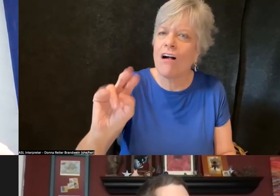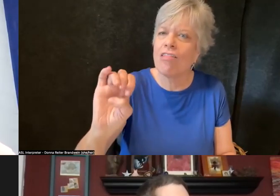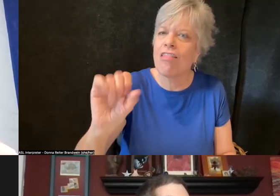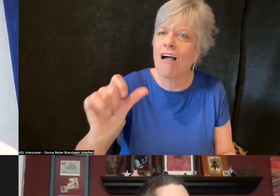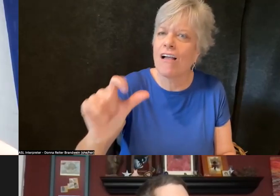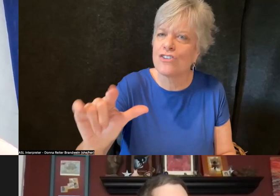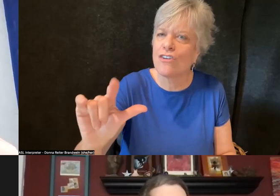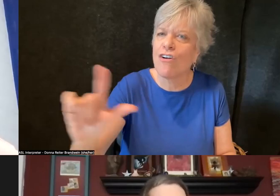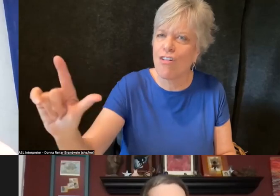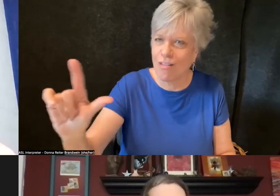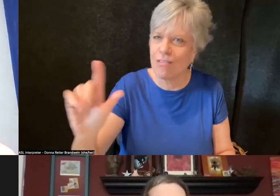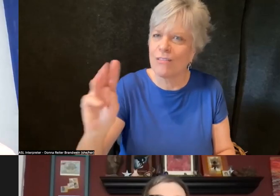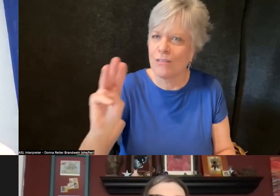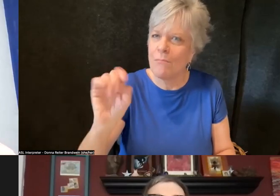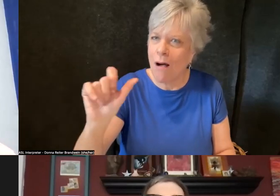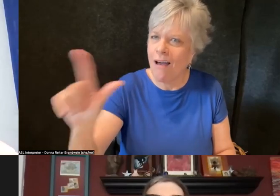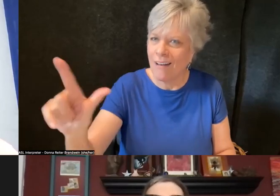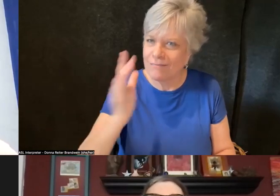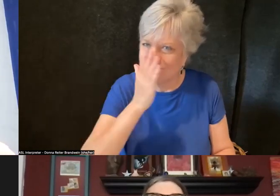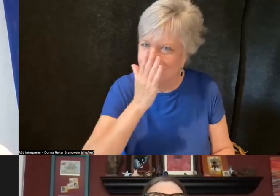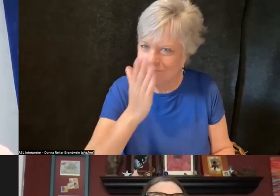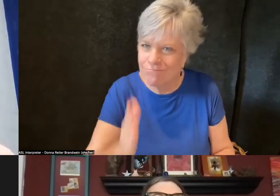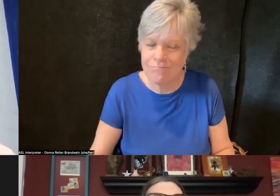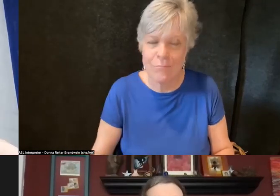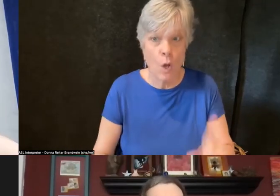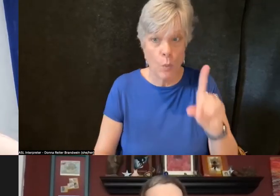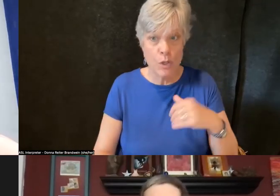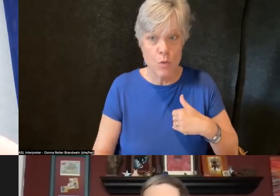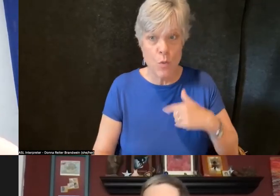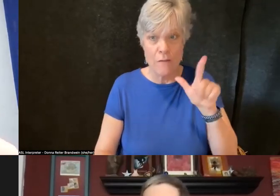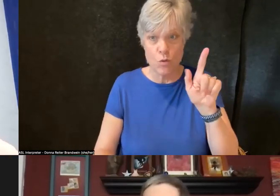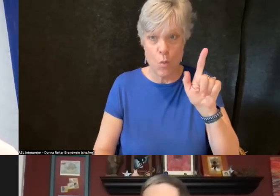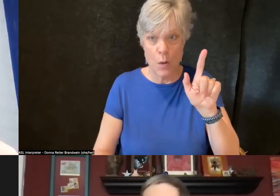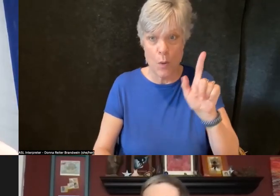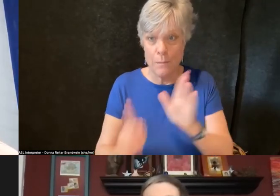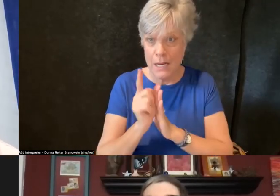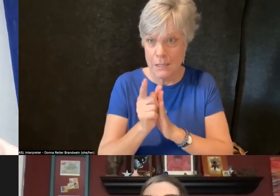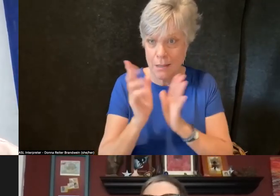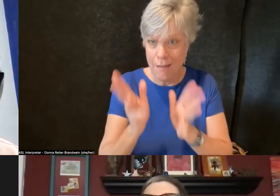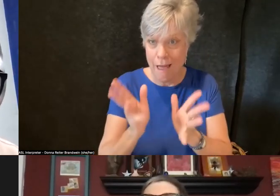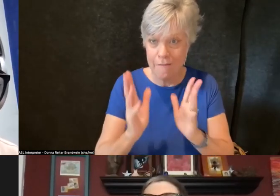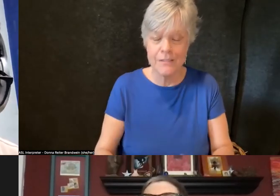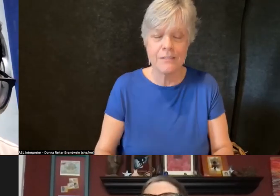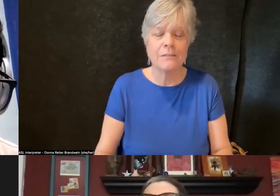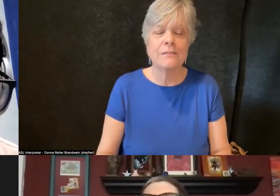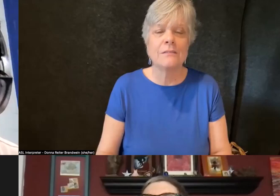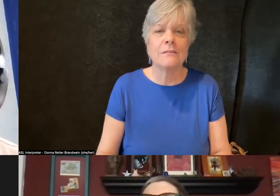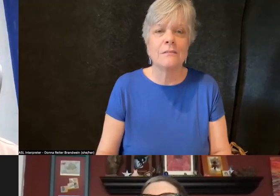So we do have about 21 minutes in the remainder of the session. Margaret?